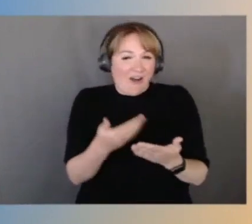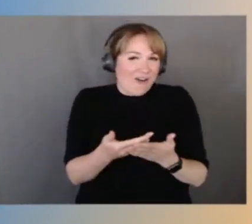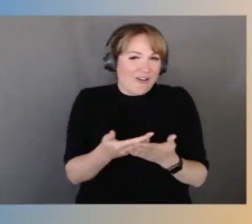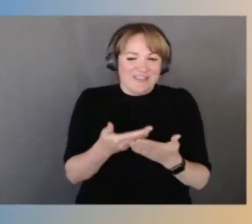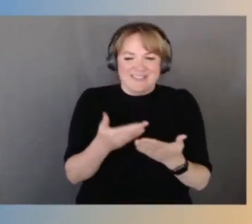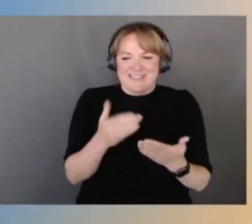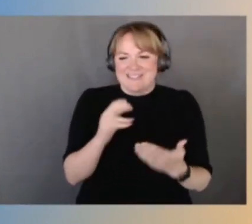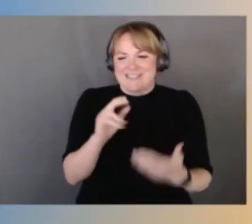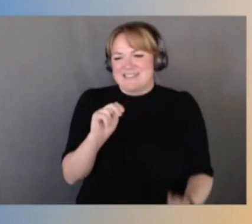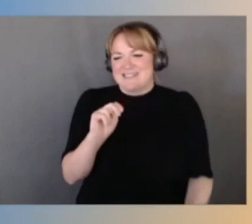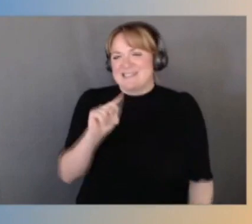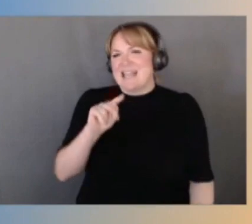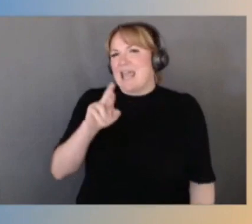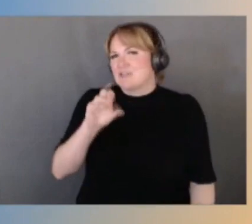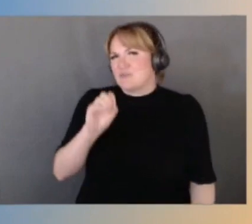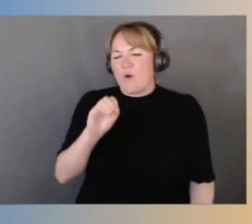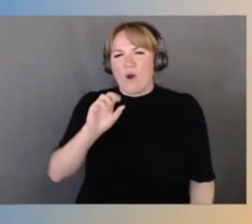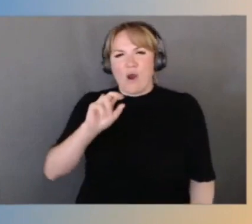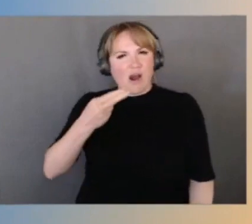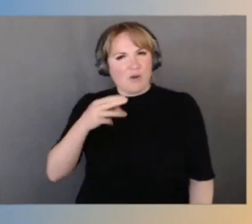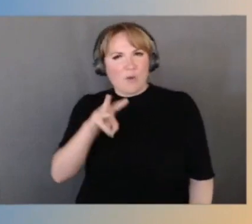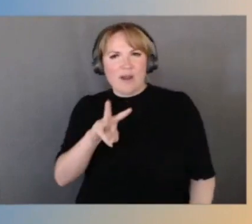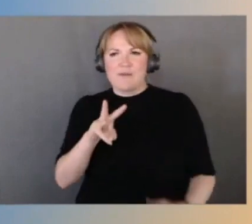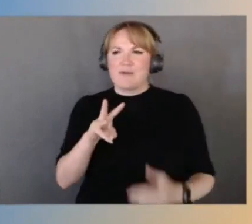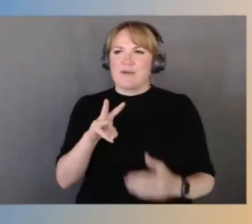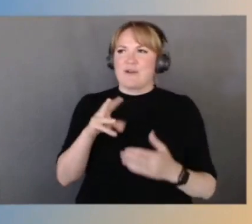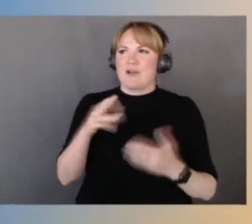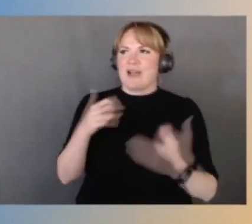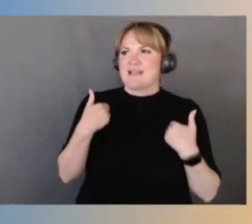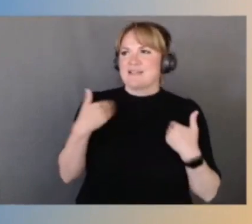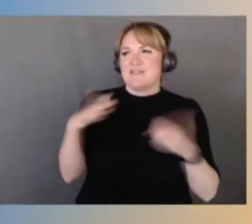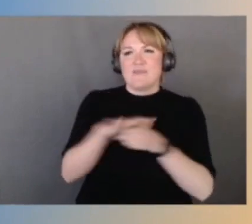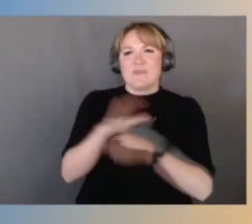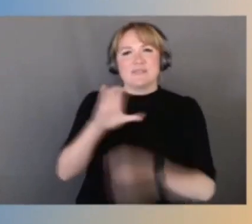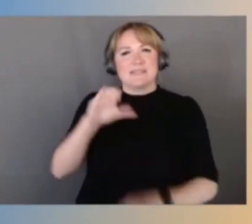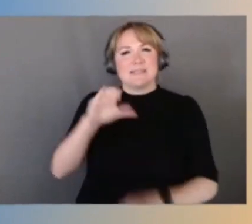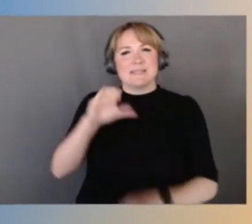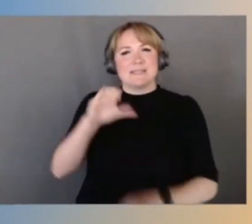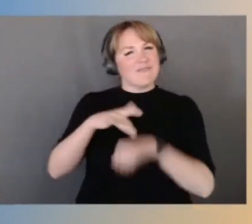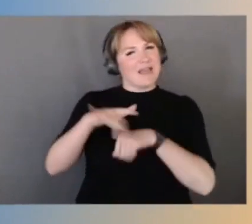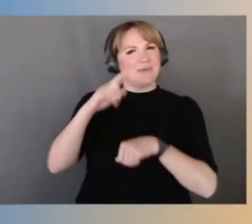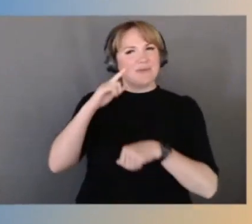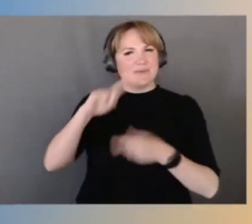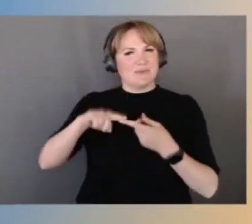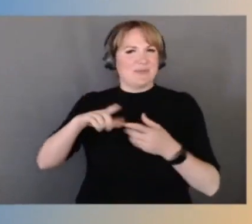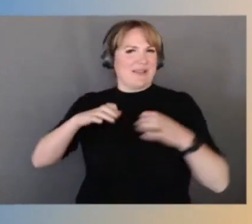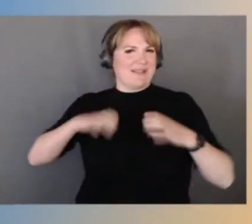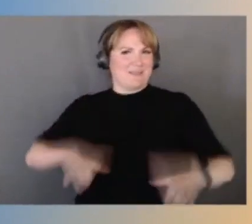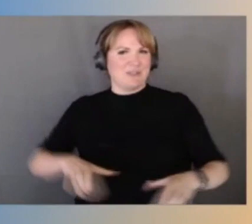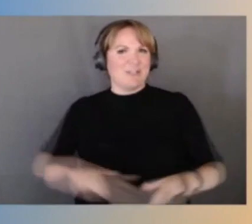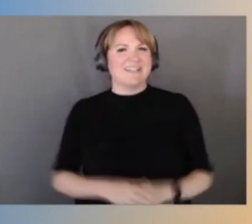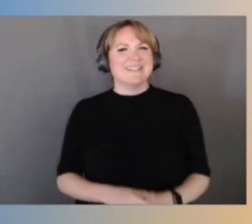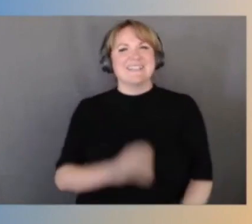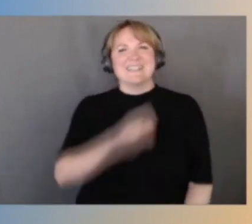to make the full CPU available to the customer. Oh, James, James. Wow. What an amazing talk from James.